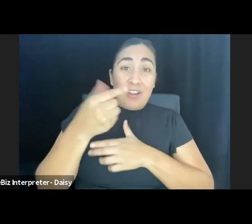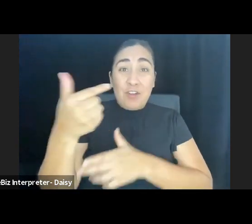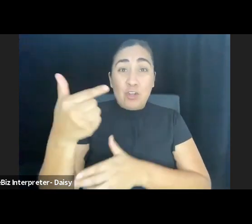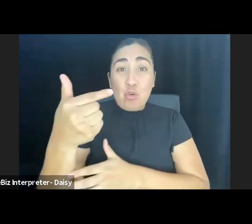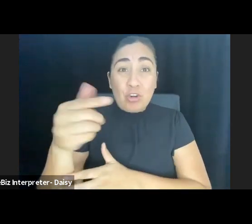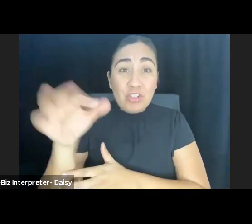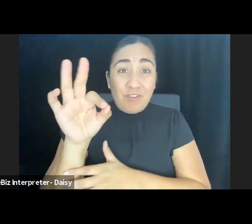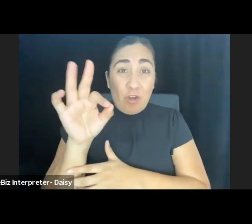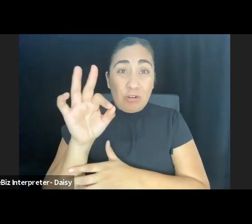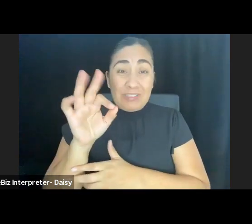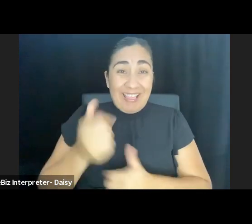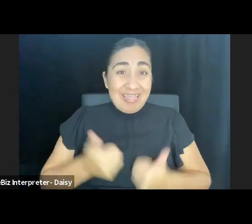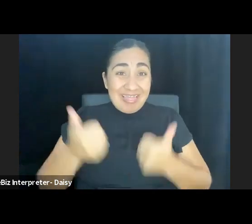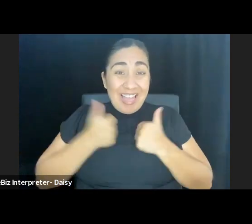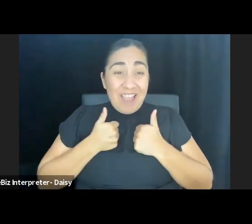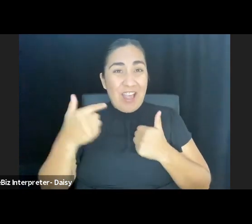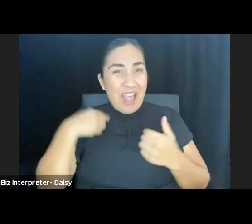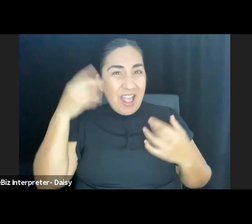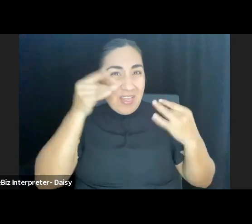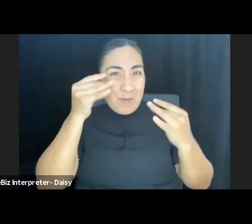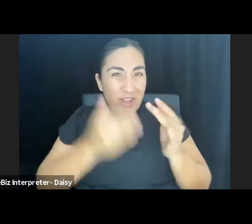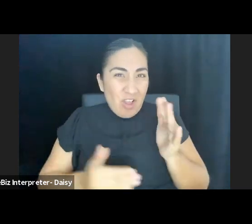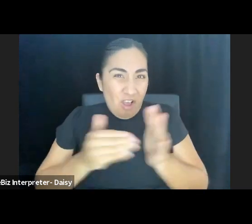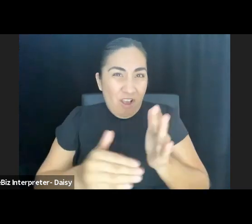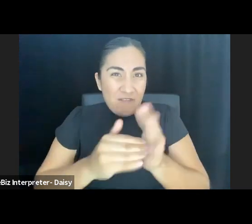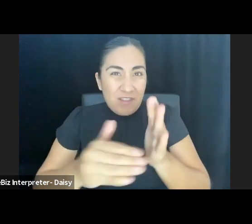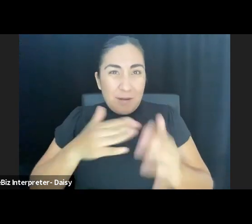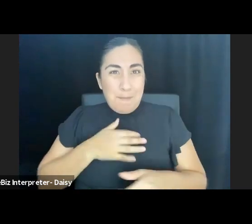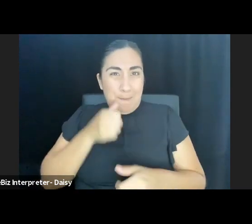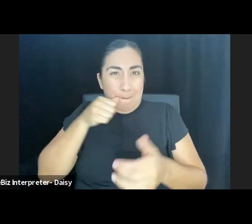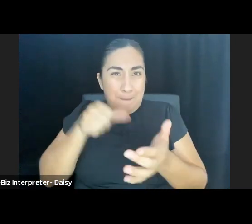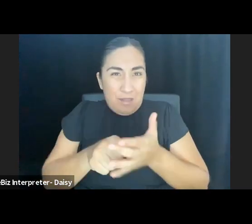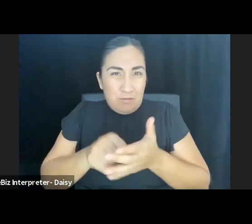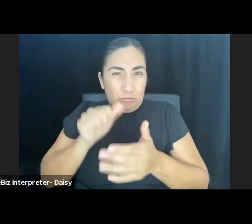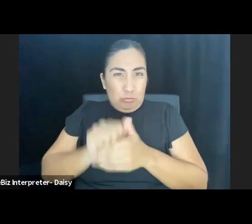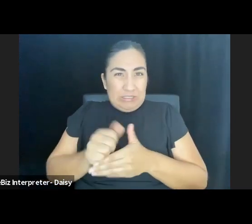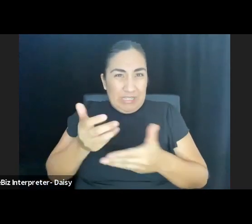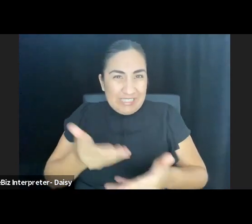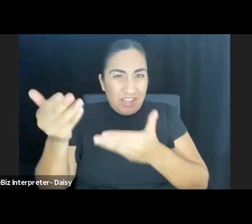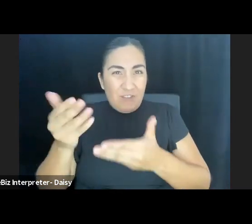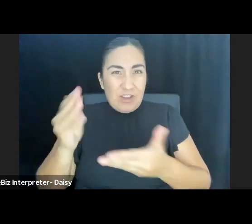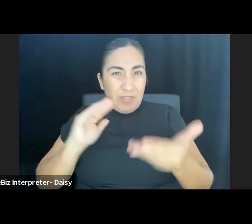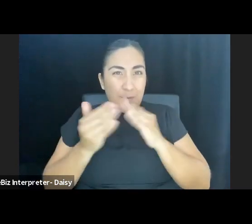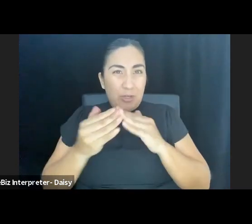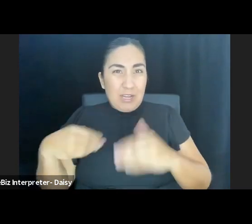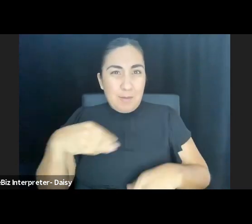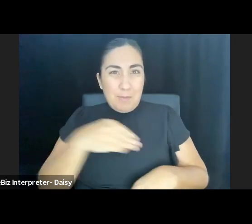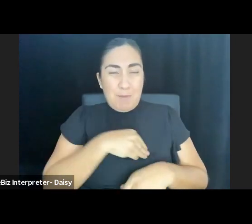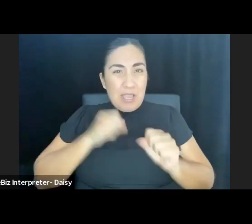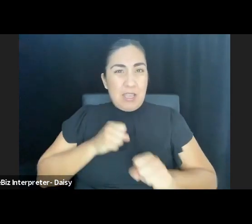that I've frequented, post offices my mail was delivered to, and the community members I've marched in solidarity with